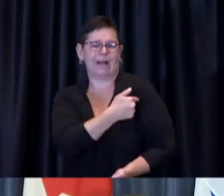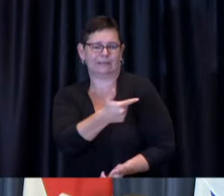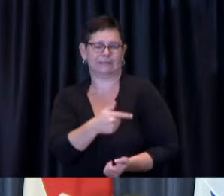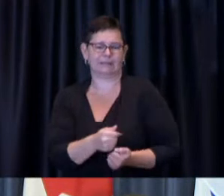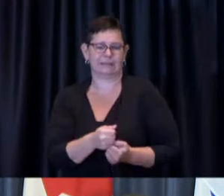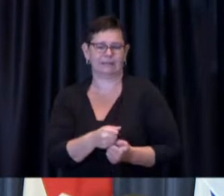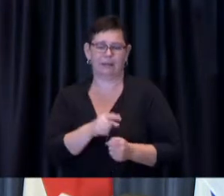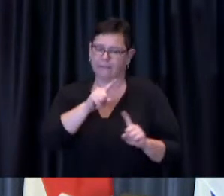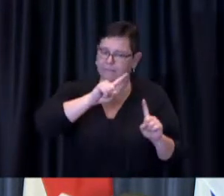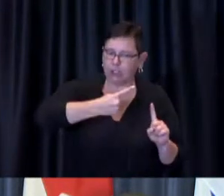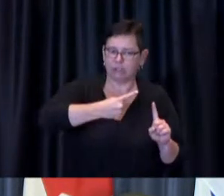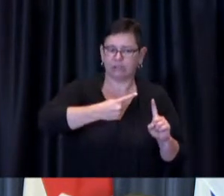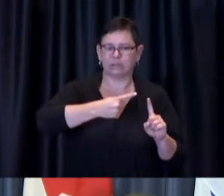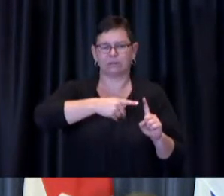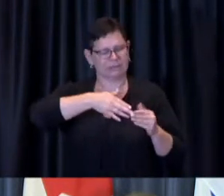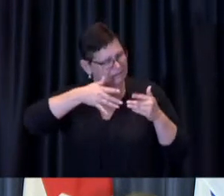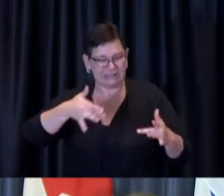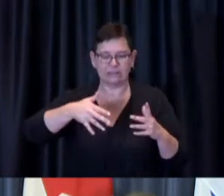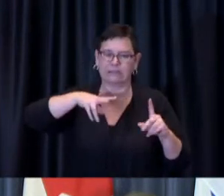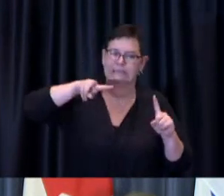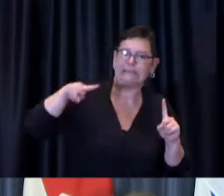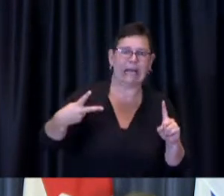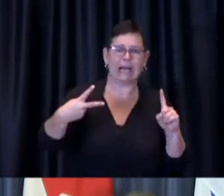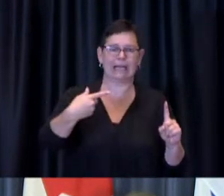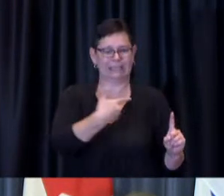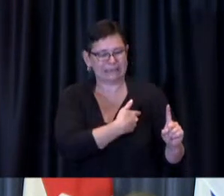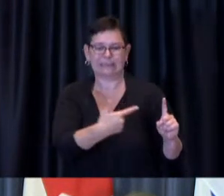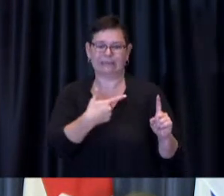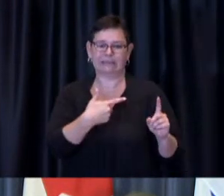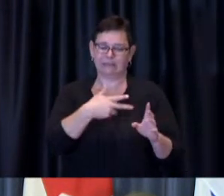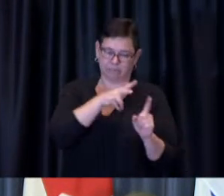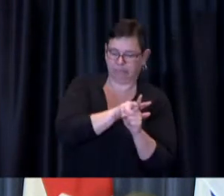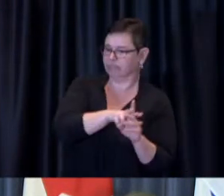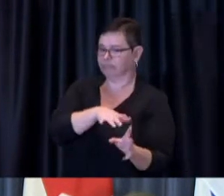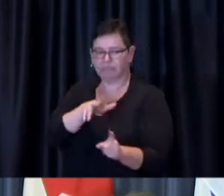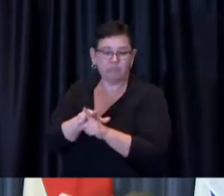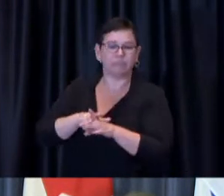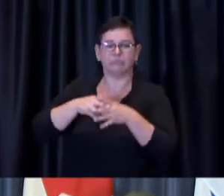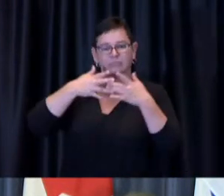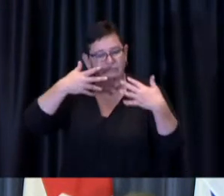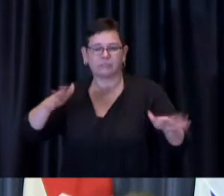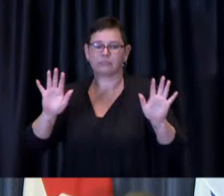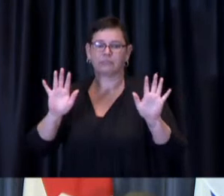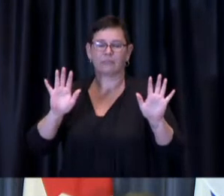then get that second dose to give you the you know the best benefit that the vaccines can provide